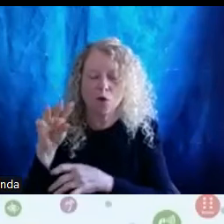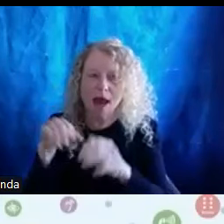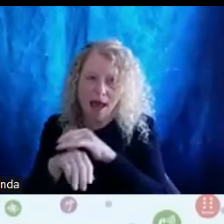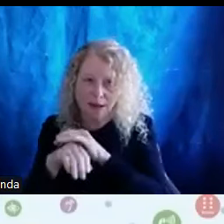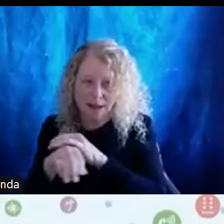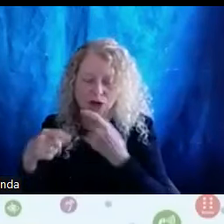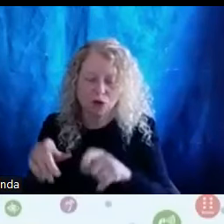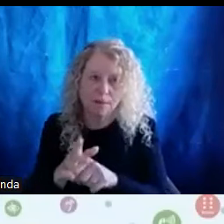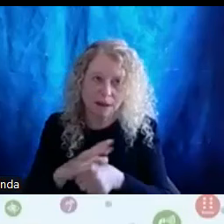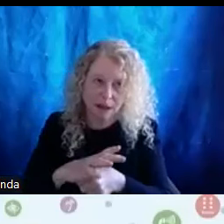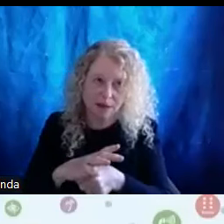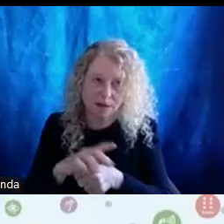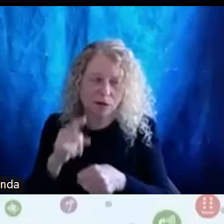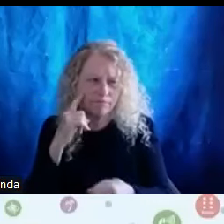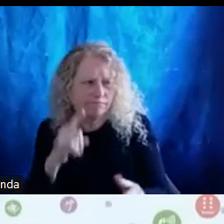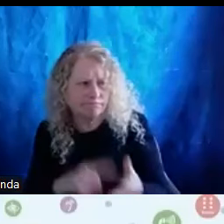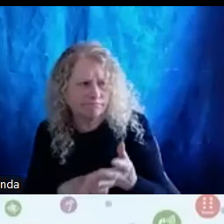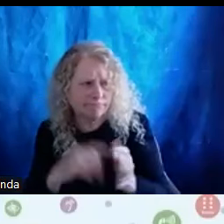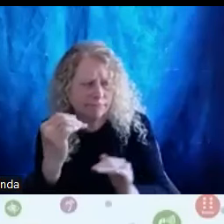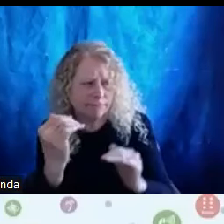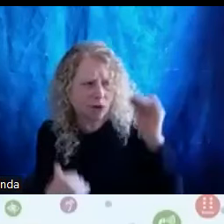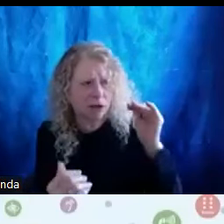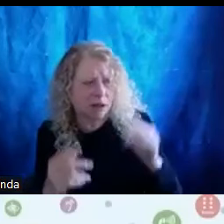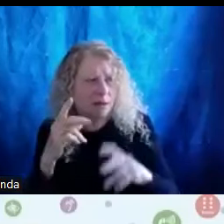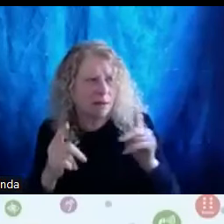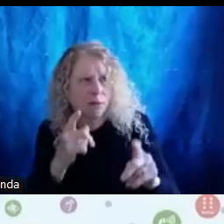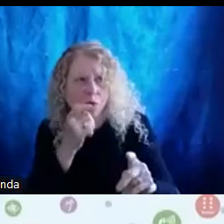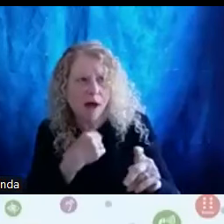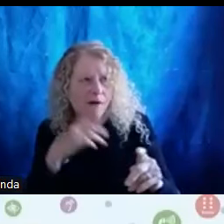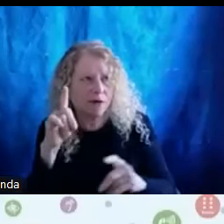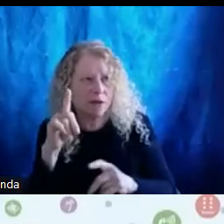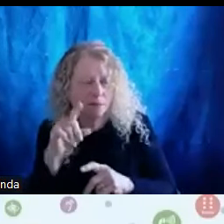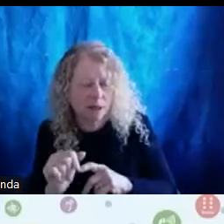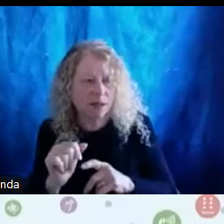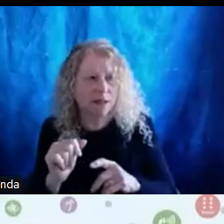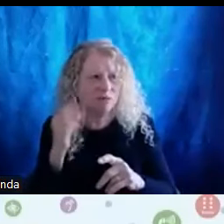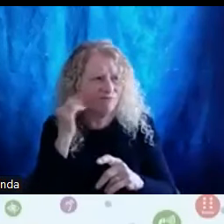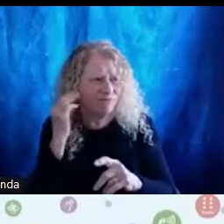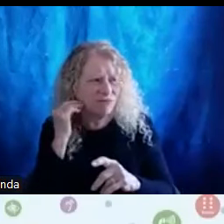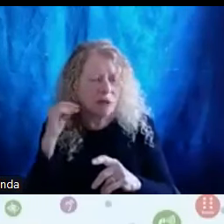with disabilities were experiencing. AIM for Access uses a disability justice framework for all projects